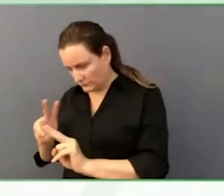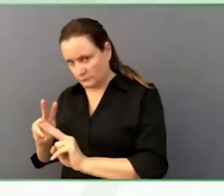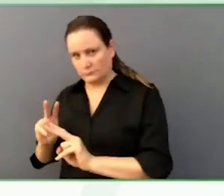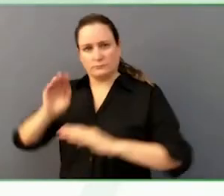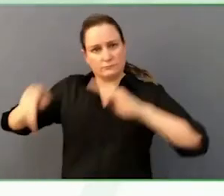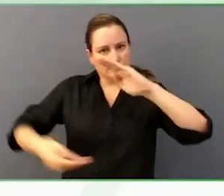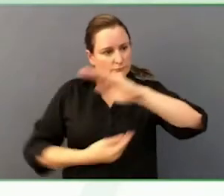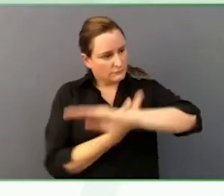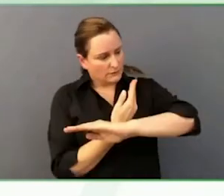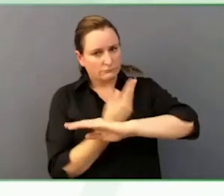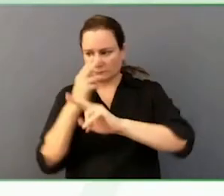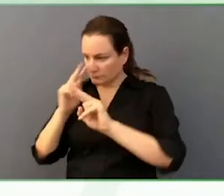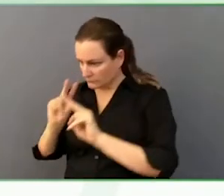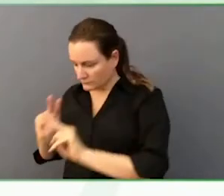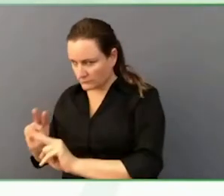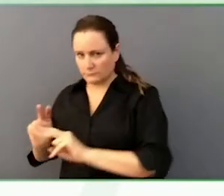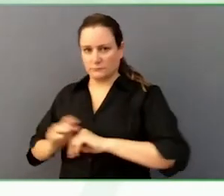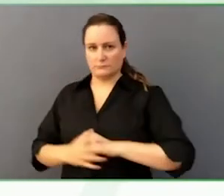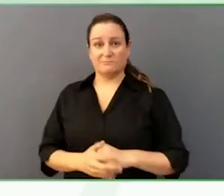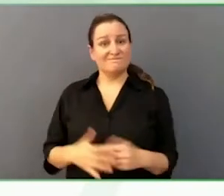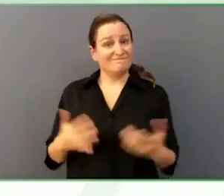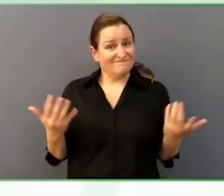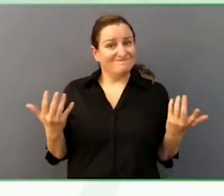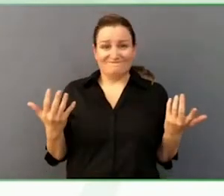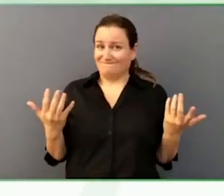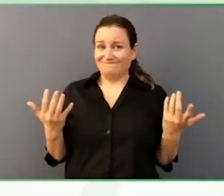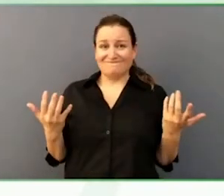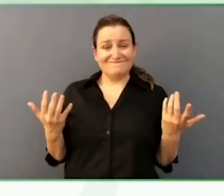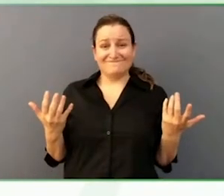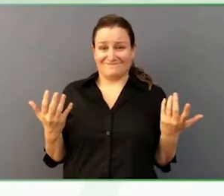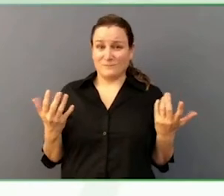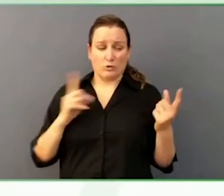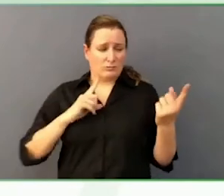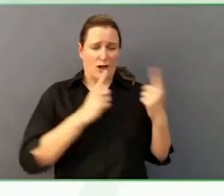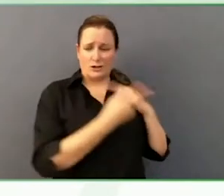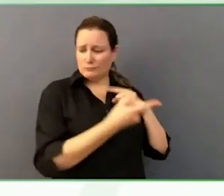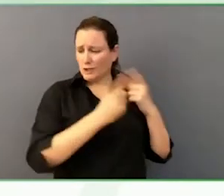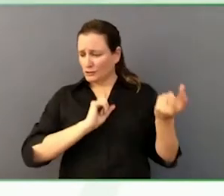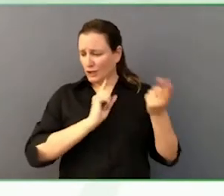overnight, and those nurses need to be able to intervene at a moments